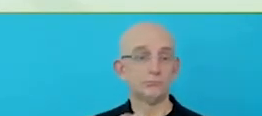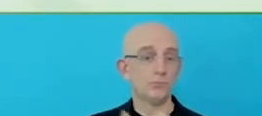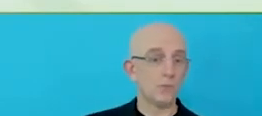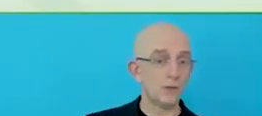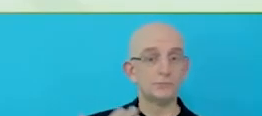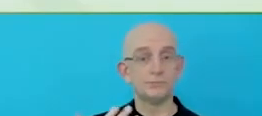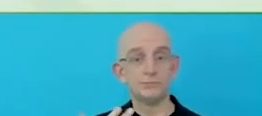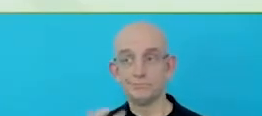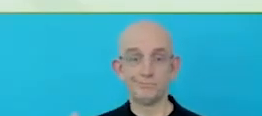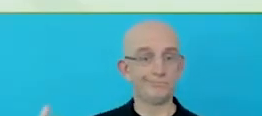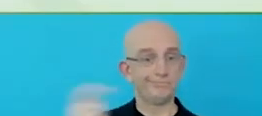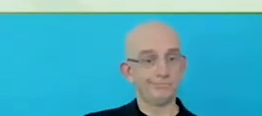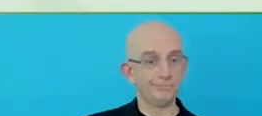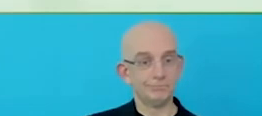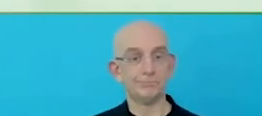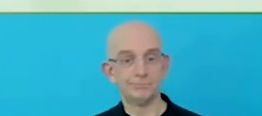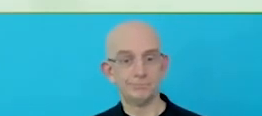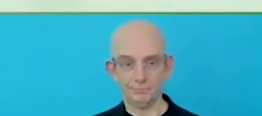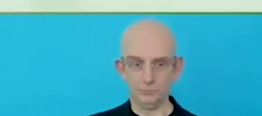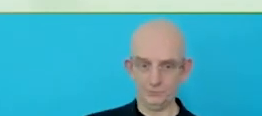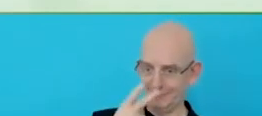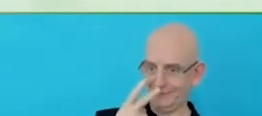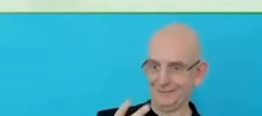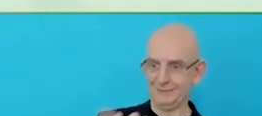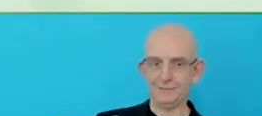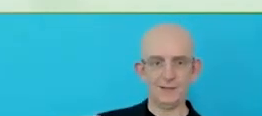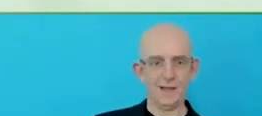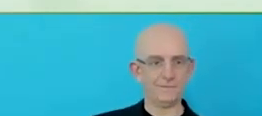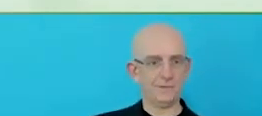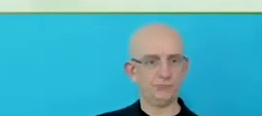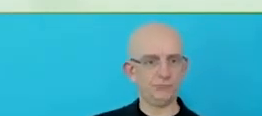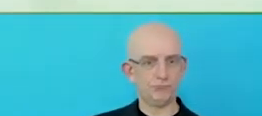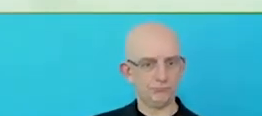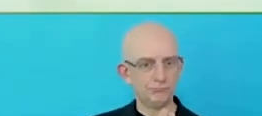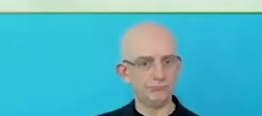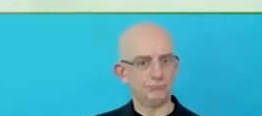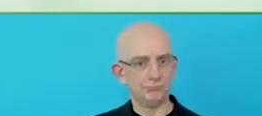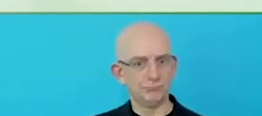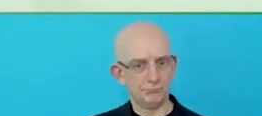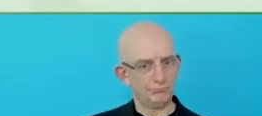with NGOs, to really focus on hiring in their restaurants and they have done great work in that space.